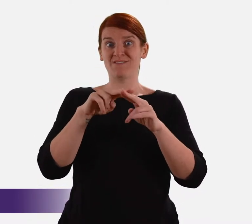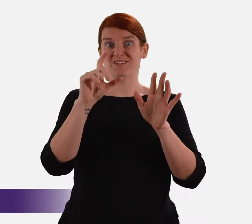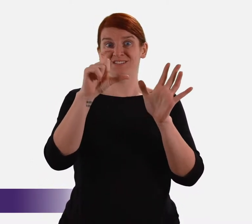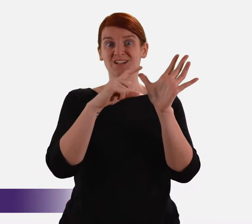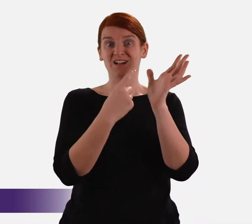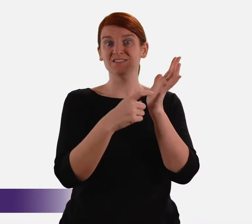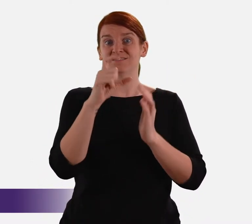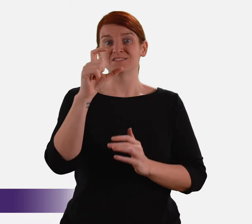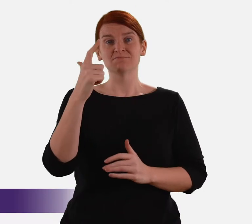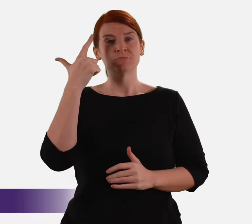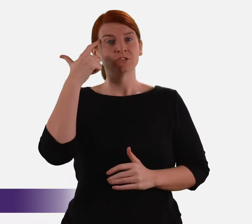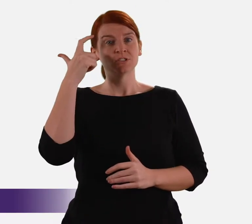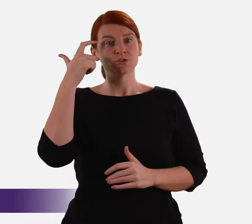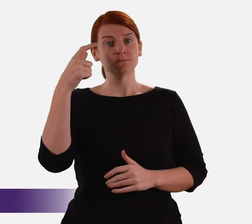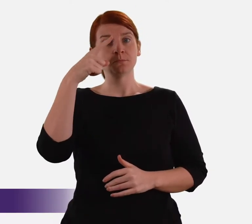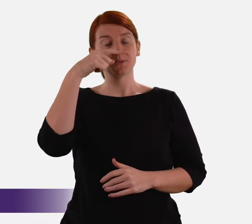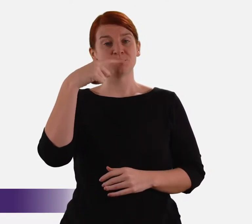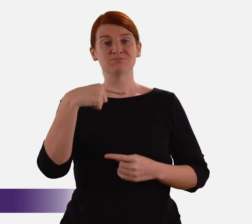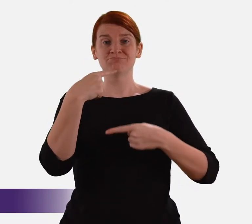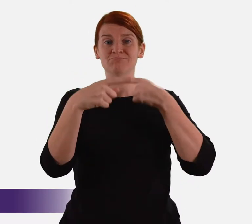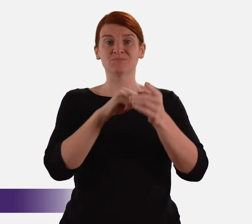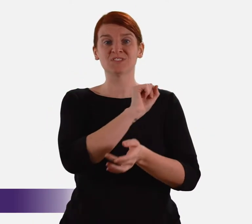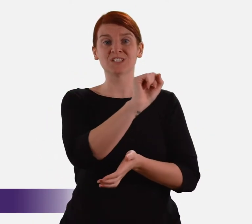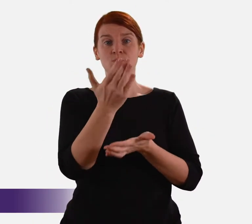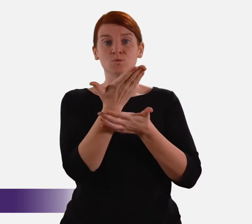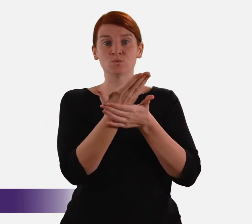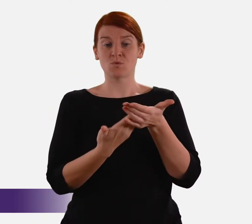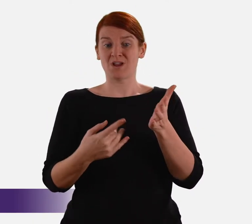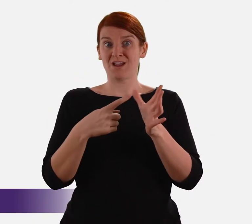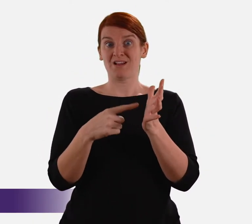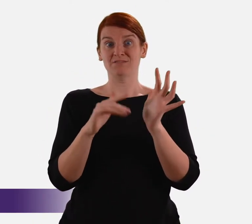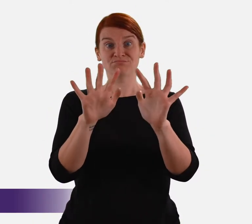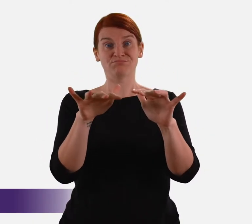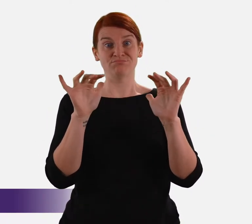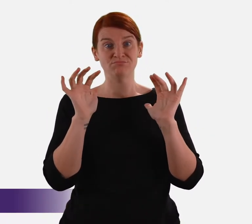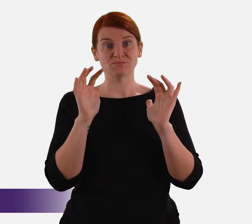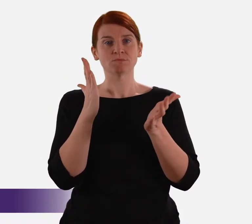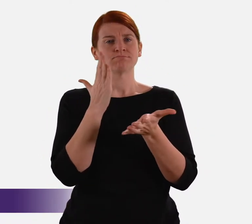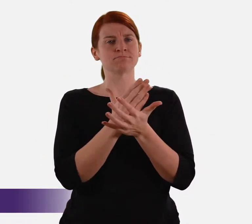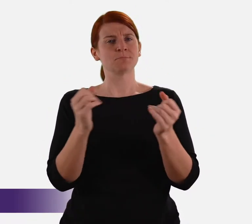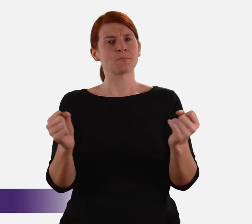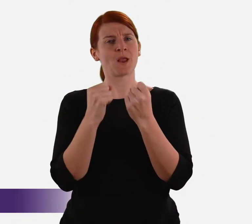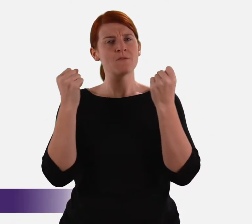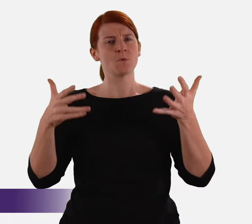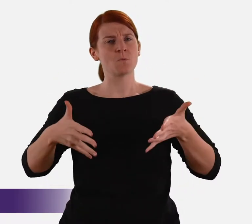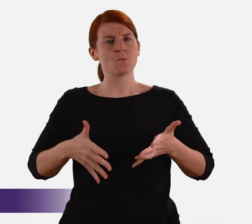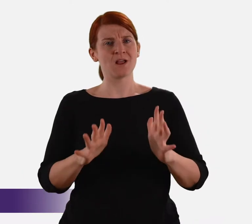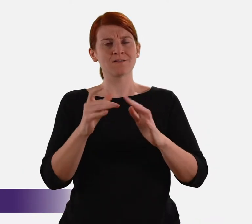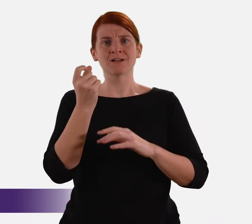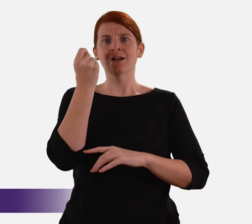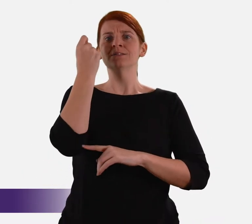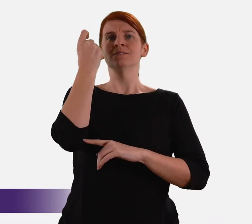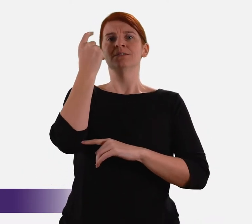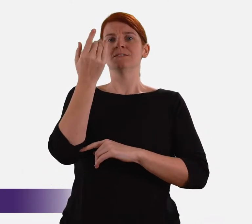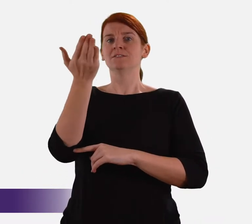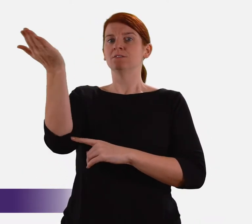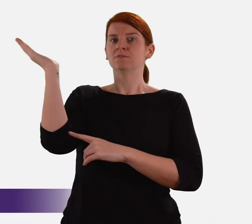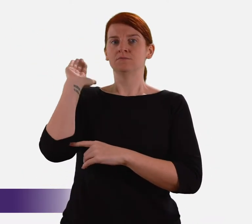The experience of CARC suggests that people telling their own stories at hearings is a powerful way of fostering understanding